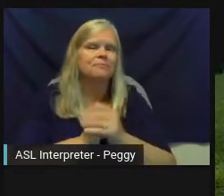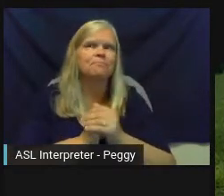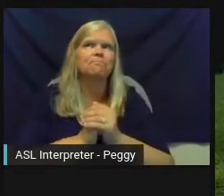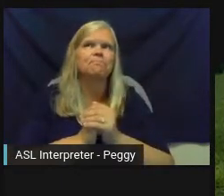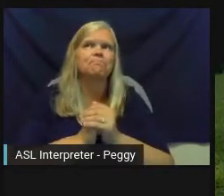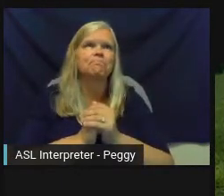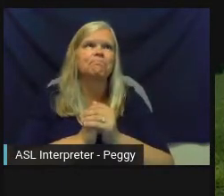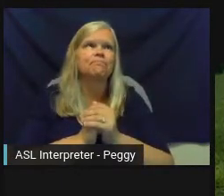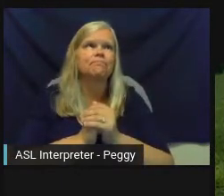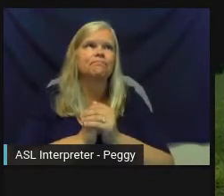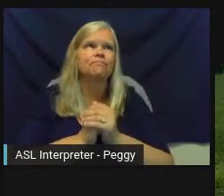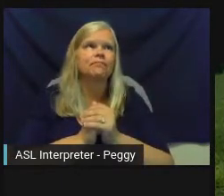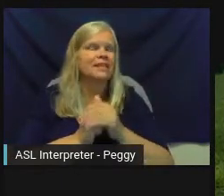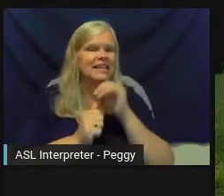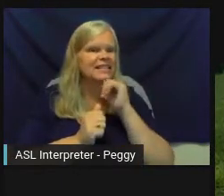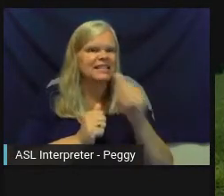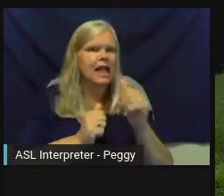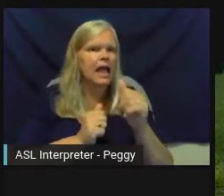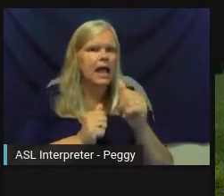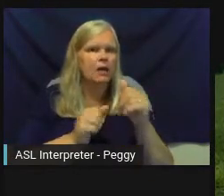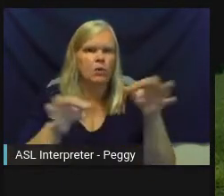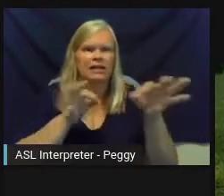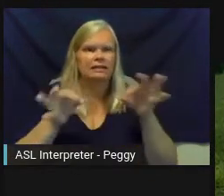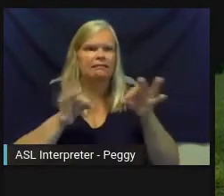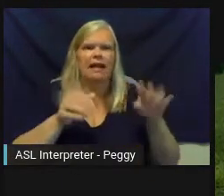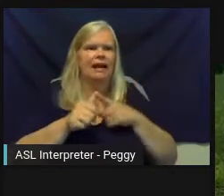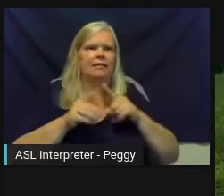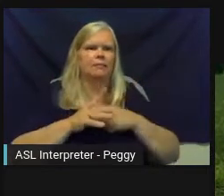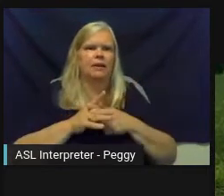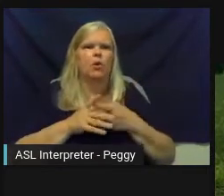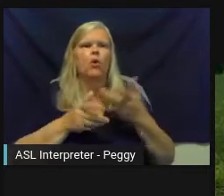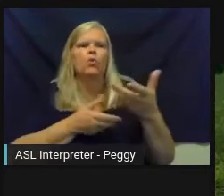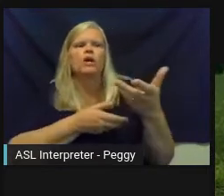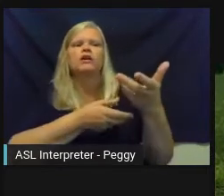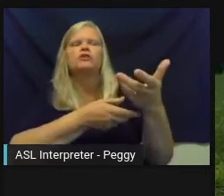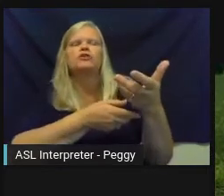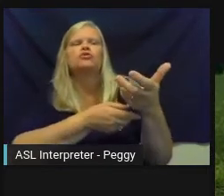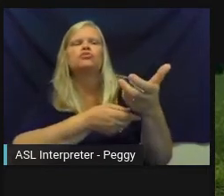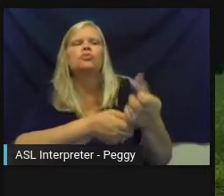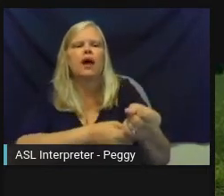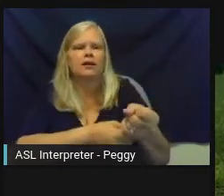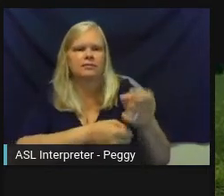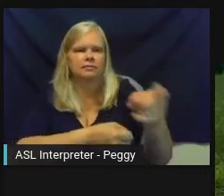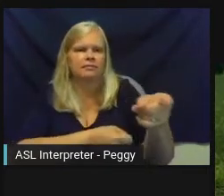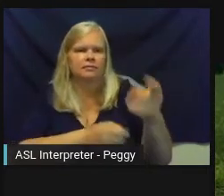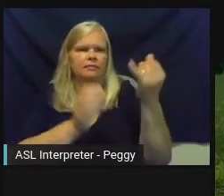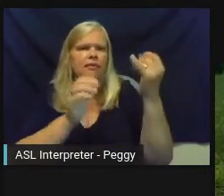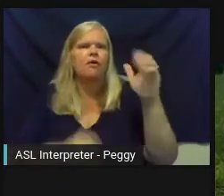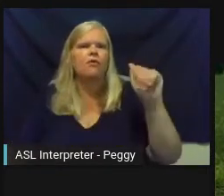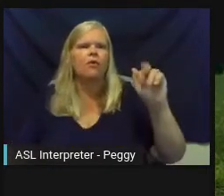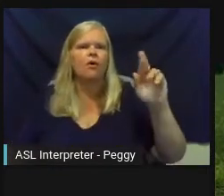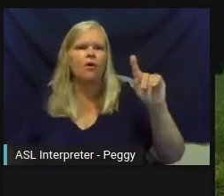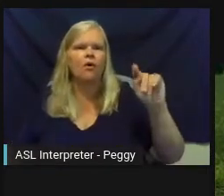defined from the beginning. It really trusts the artist to embed themselves, listen